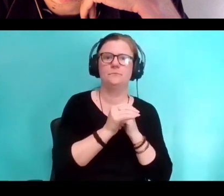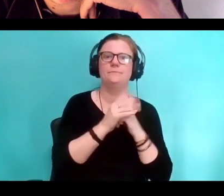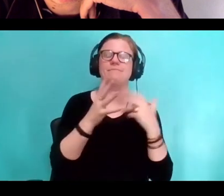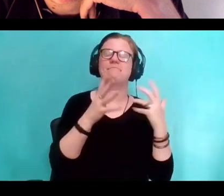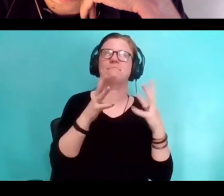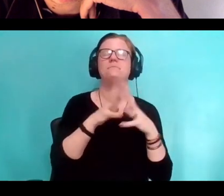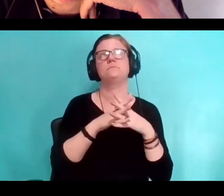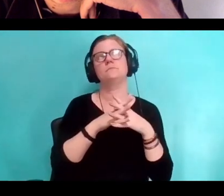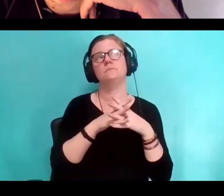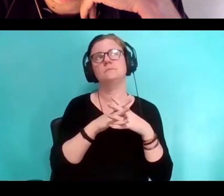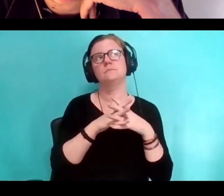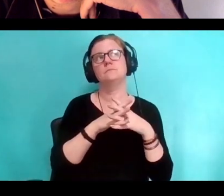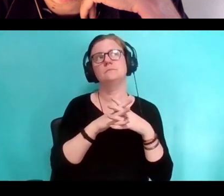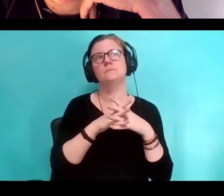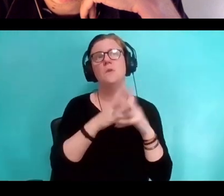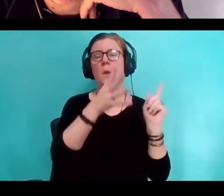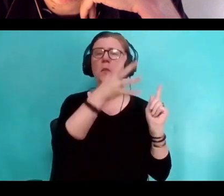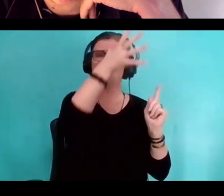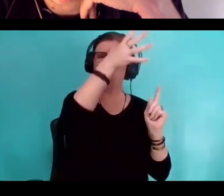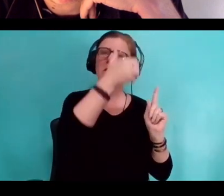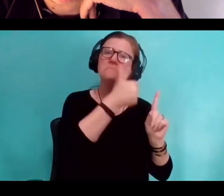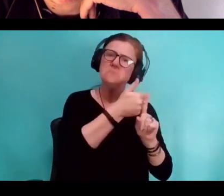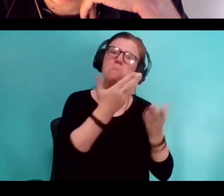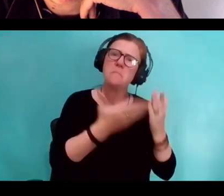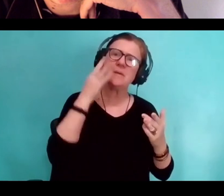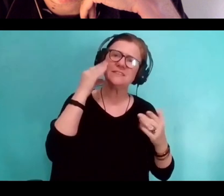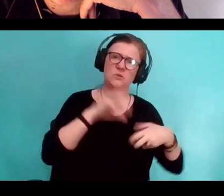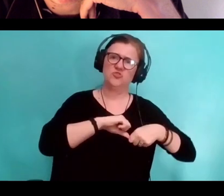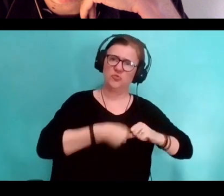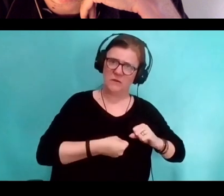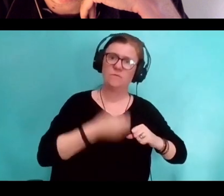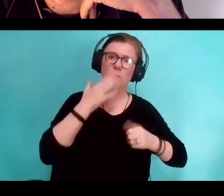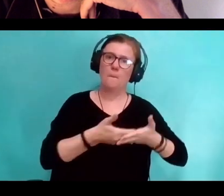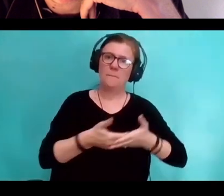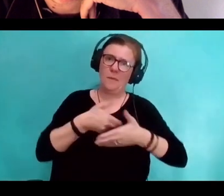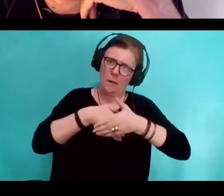the parent may have grief when they find out their child's disabled,